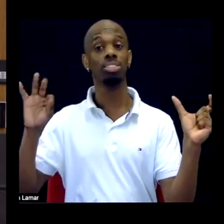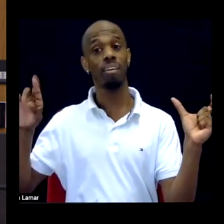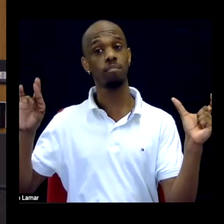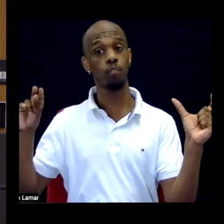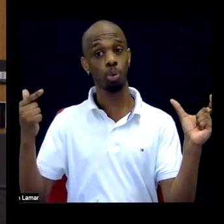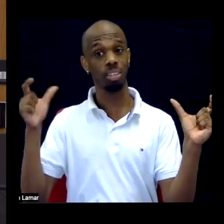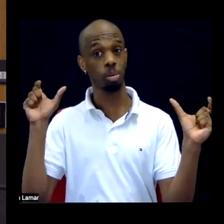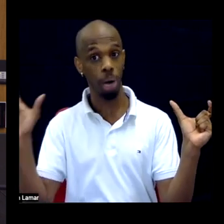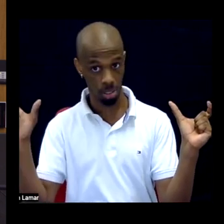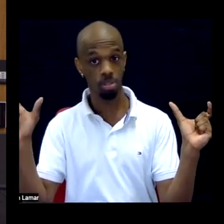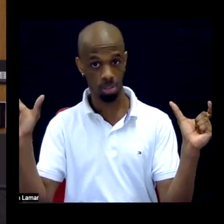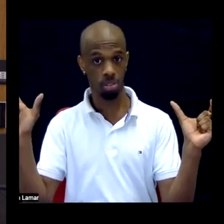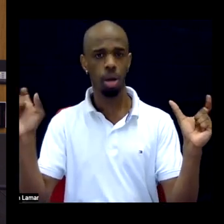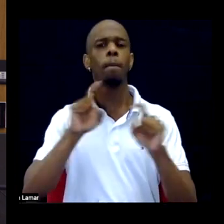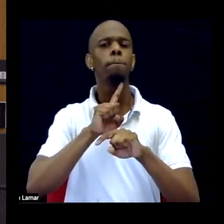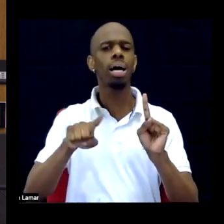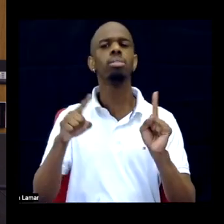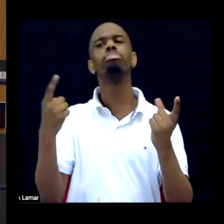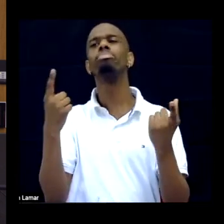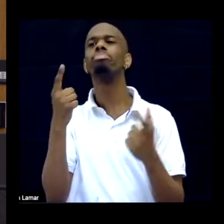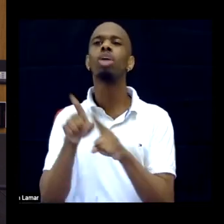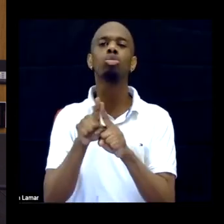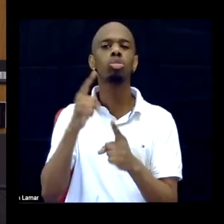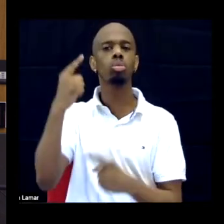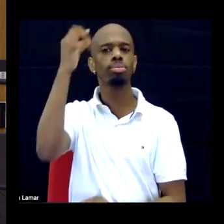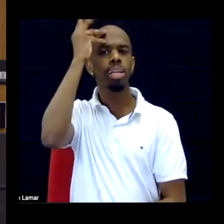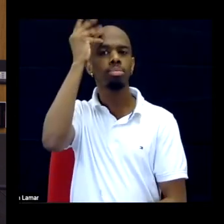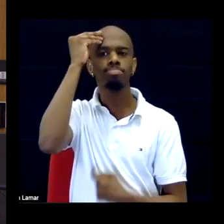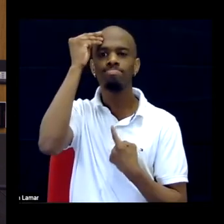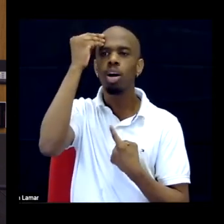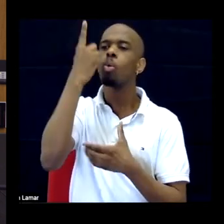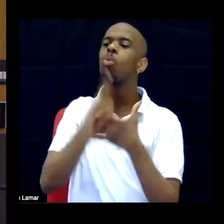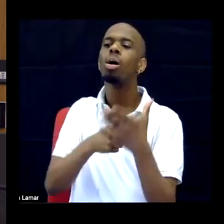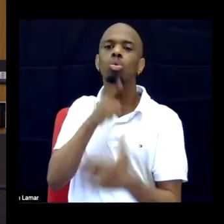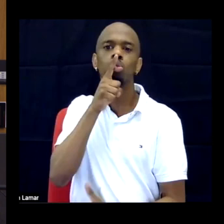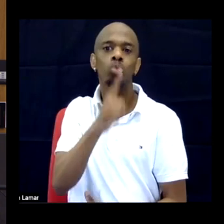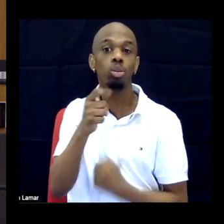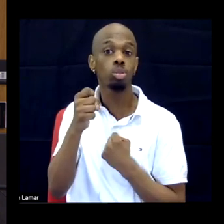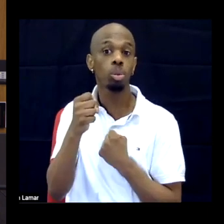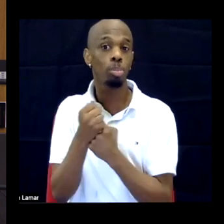But if we focus on what are the real supports that someone needs and what does that cost, that's what someone needs.